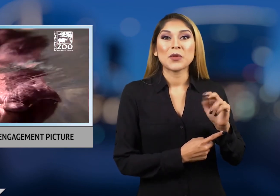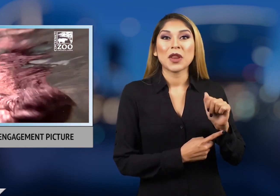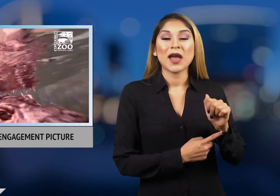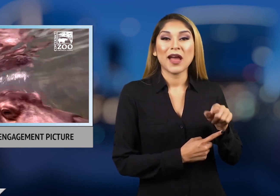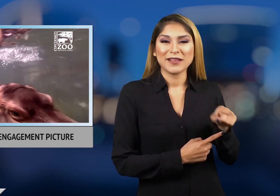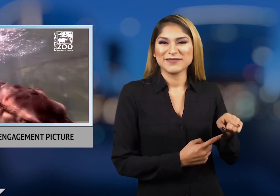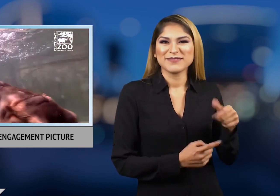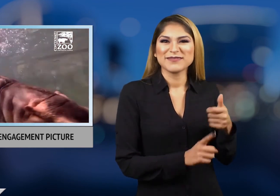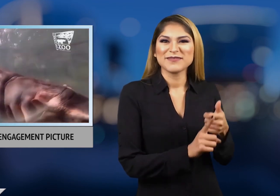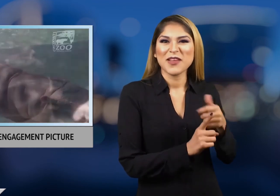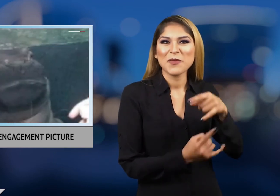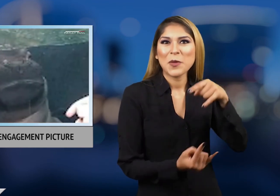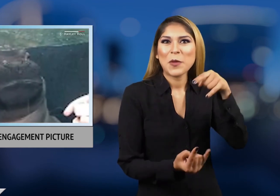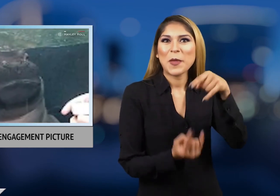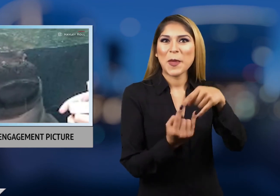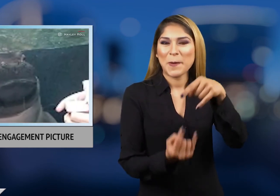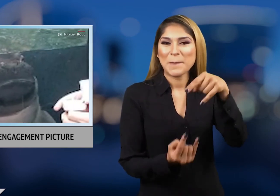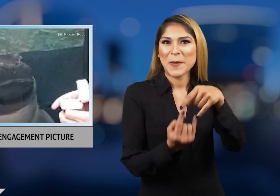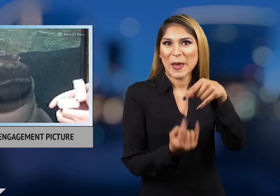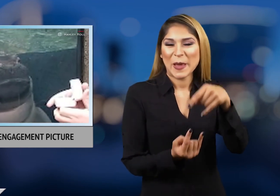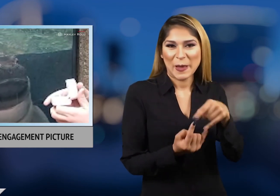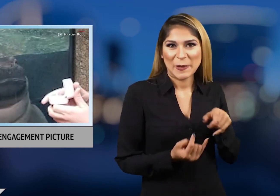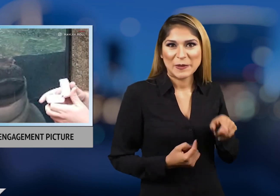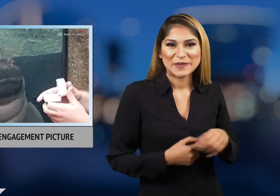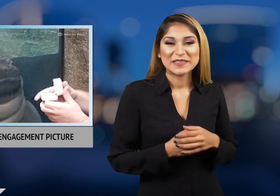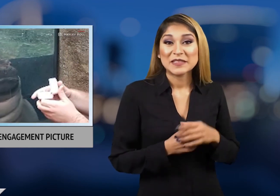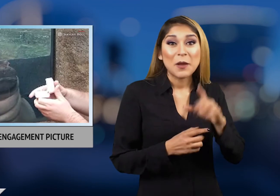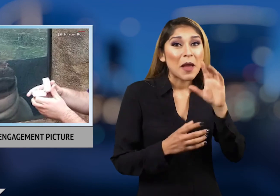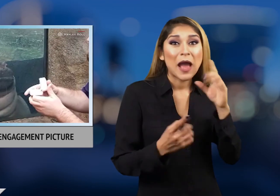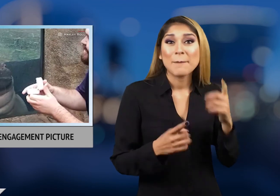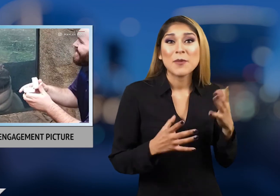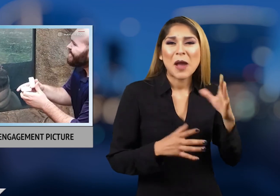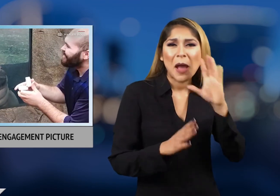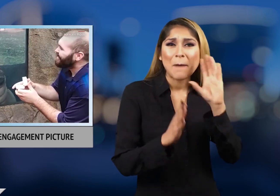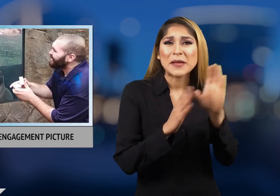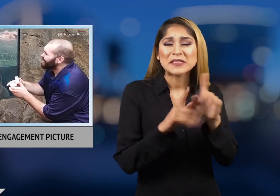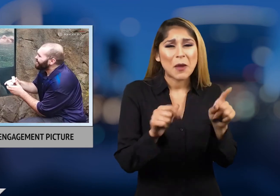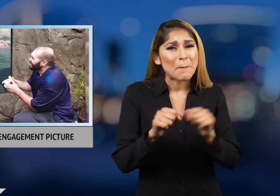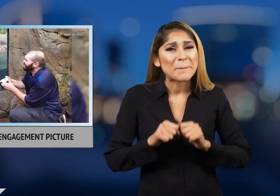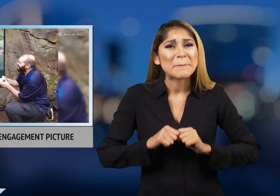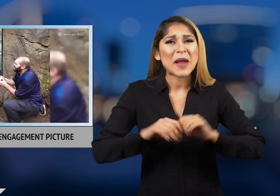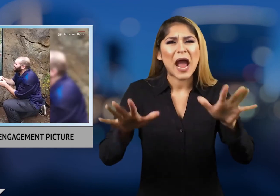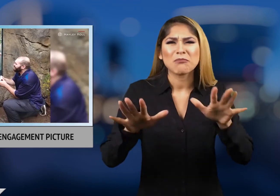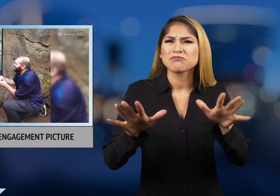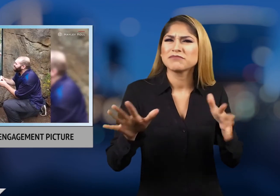has gone viral.